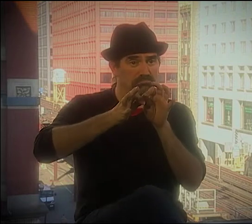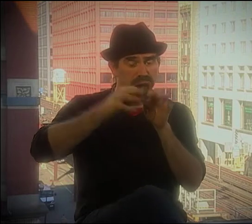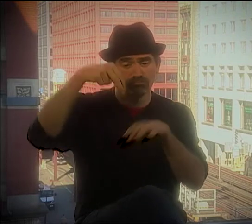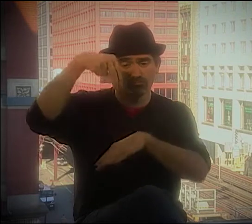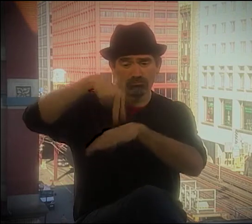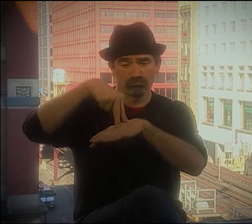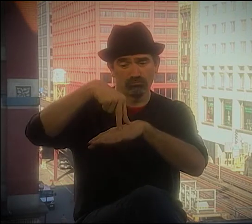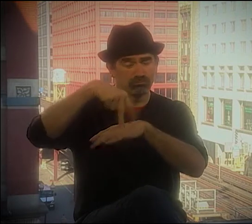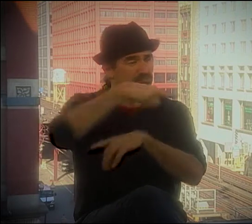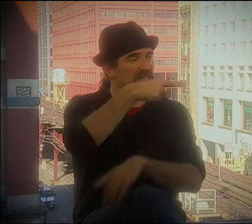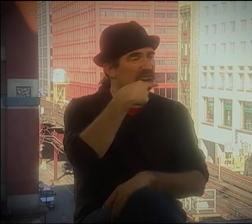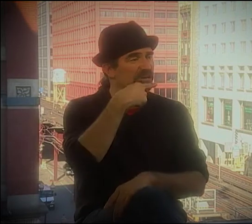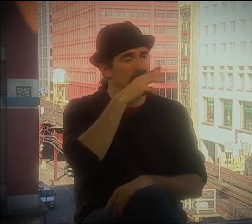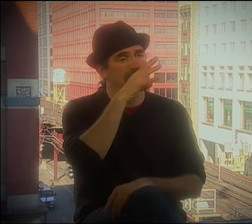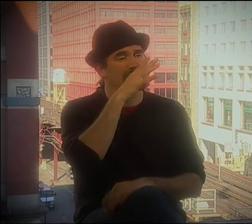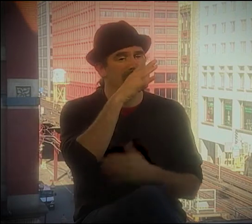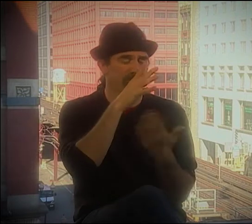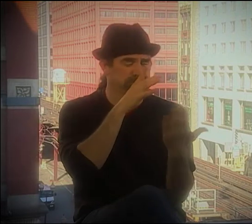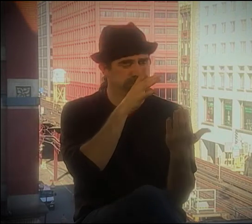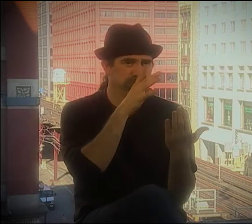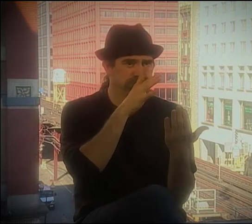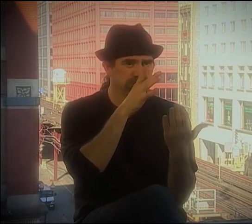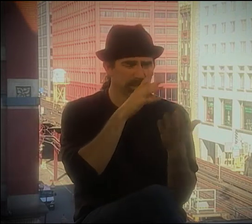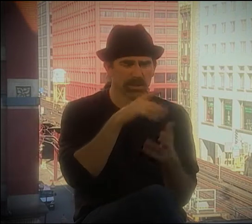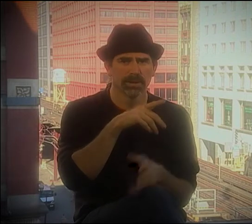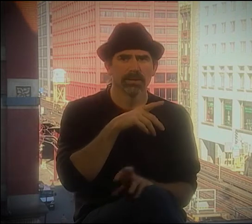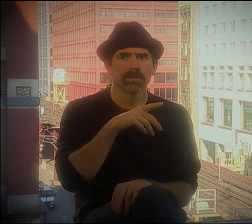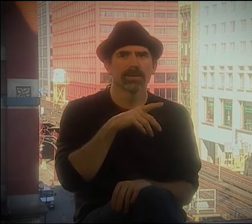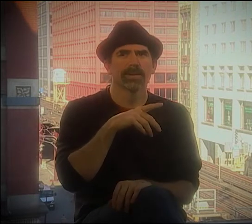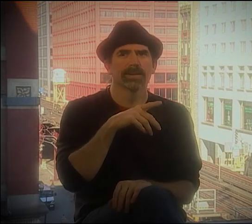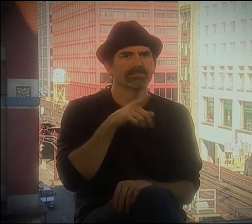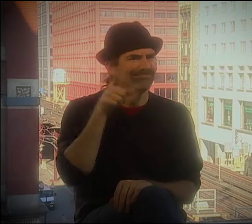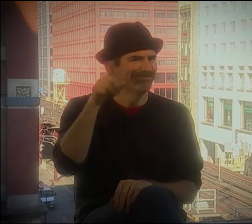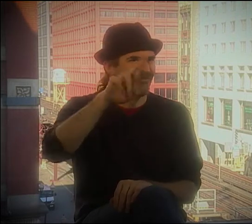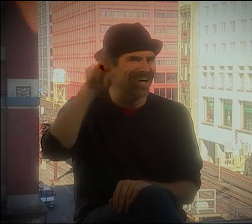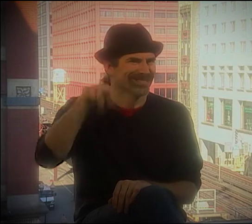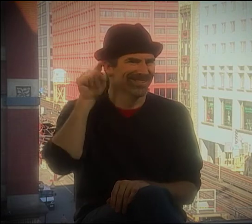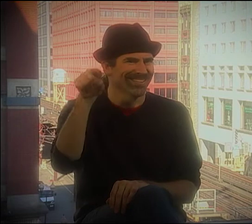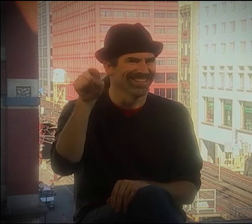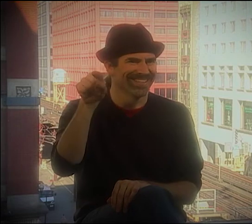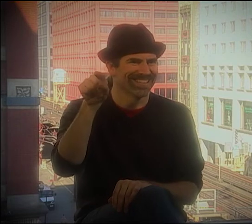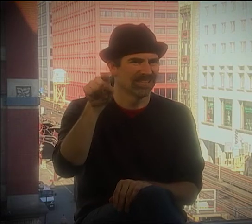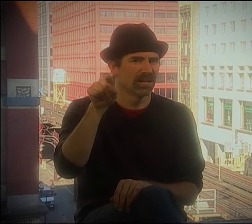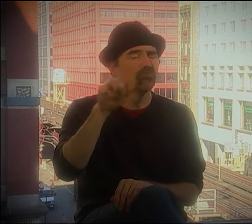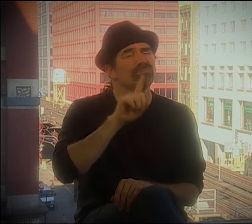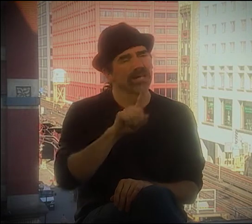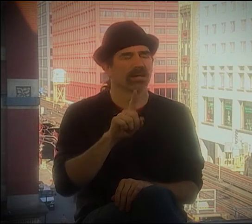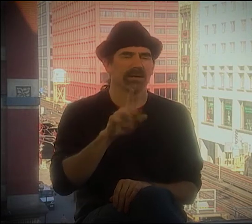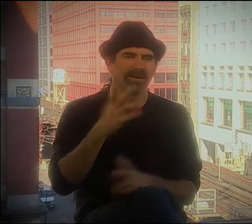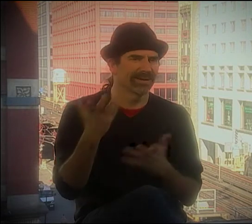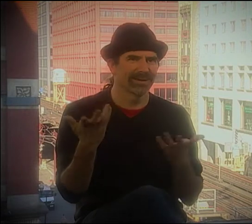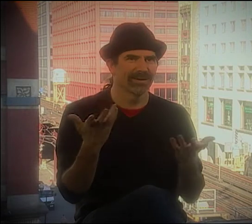YOU KNOW, MY EXPERIENCE WAS WATCHING INTERPRETERS WITH HEARING POETS.